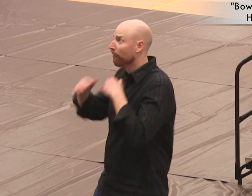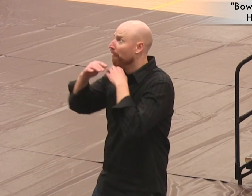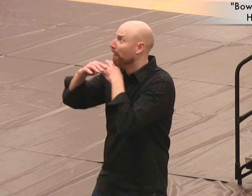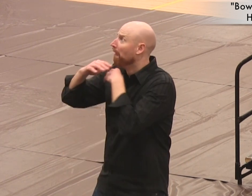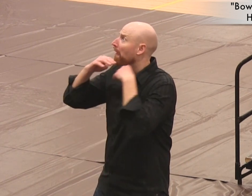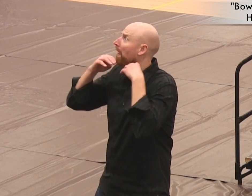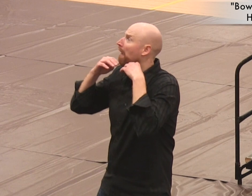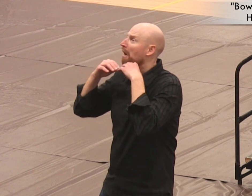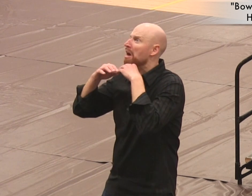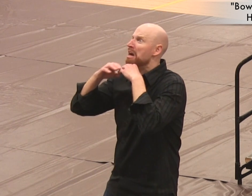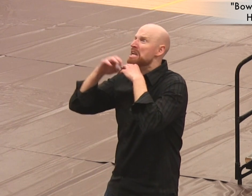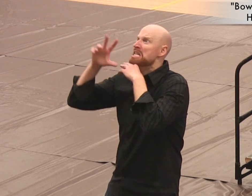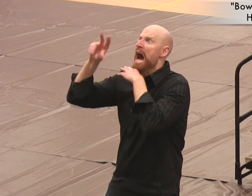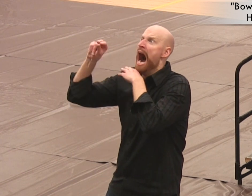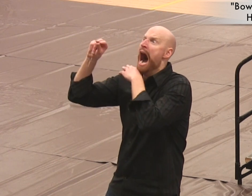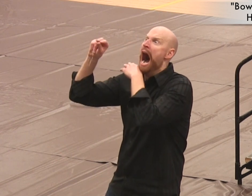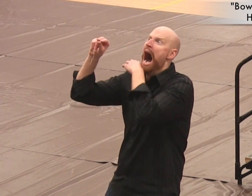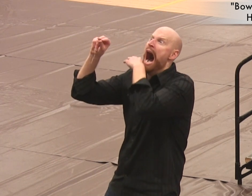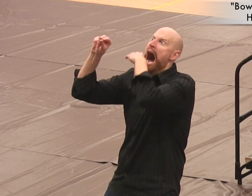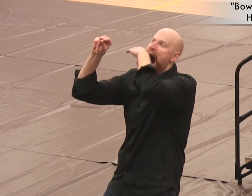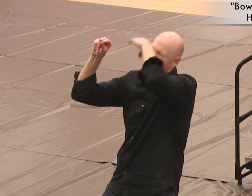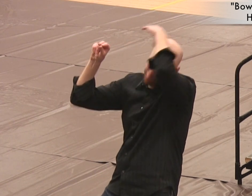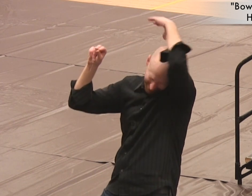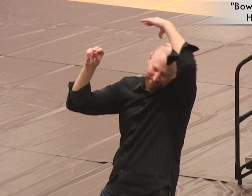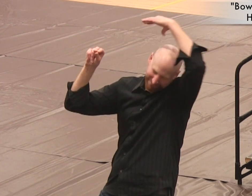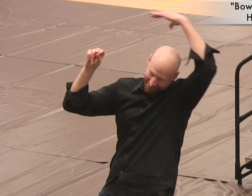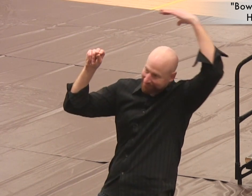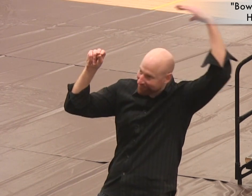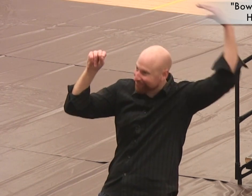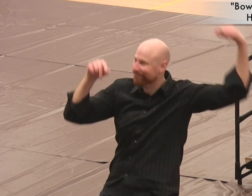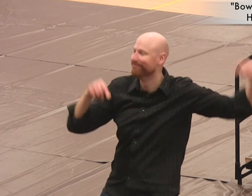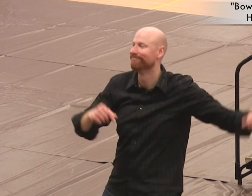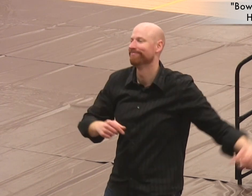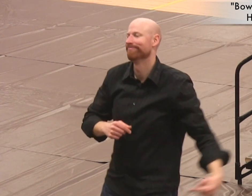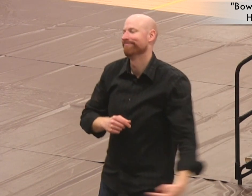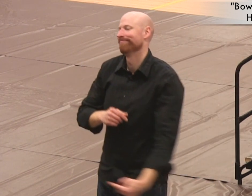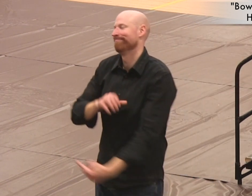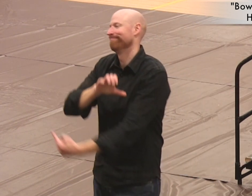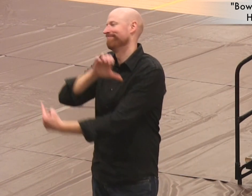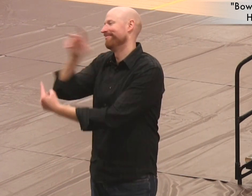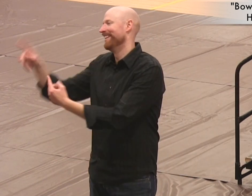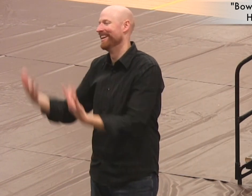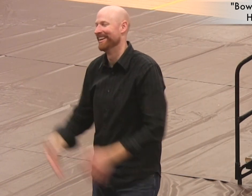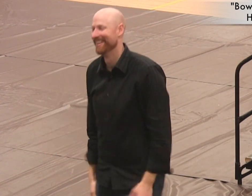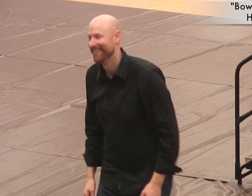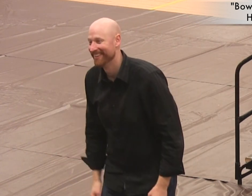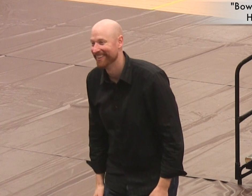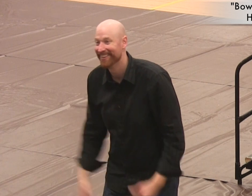The pin cried out in desperate agony, “NOOOOOOO!” and disappeared into the ball pit, returning in defeat.